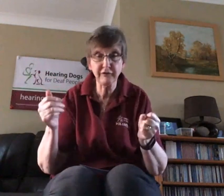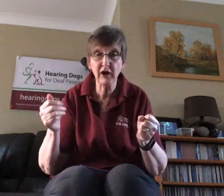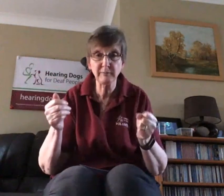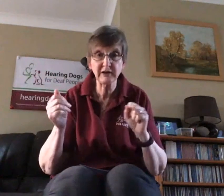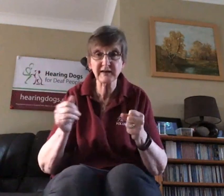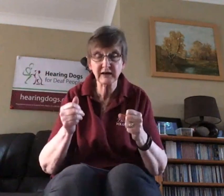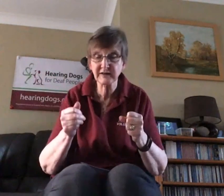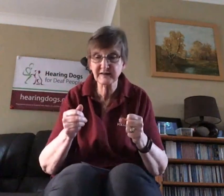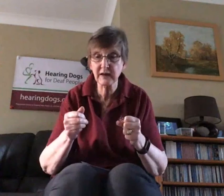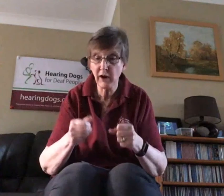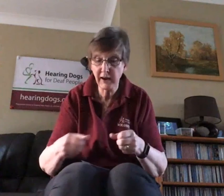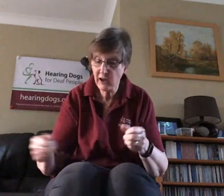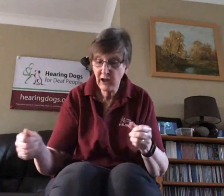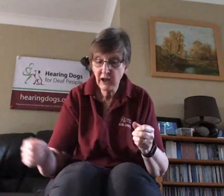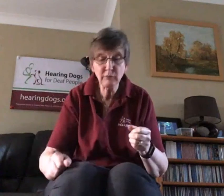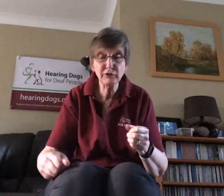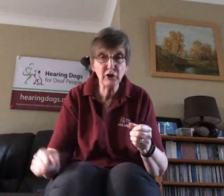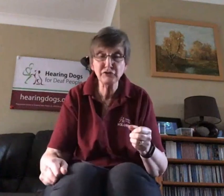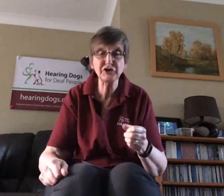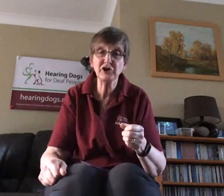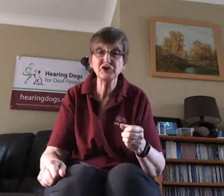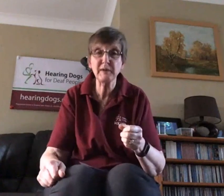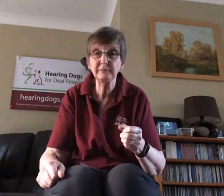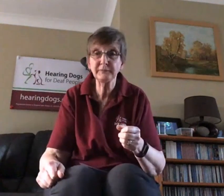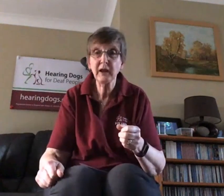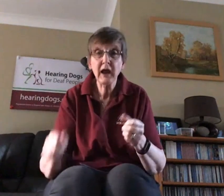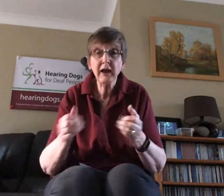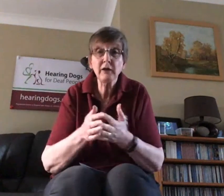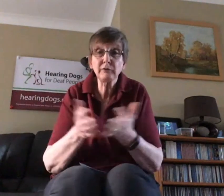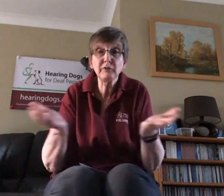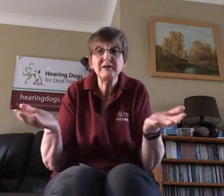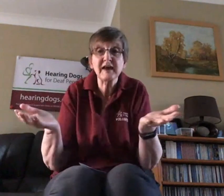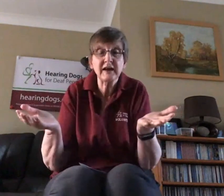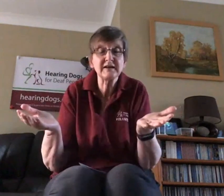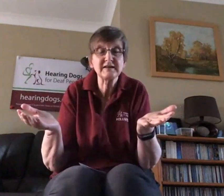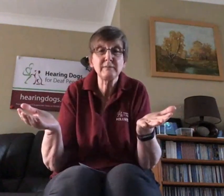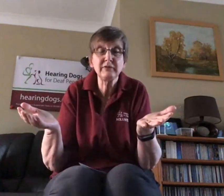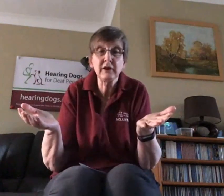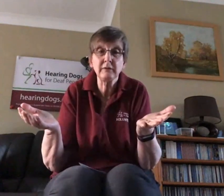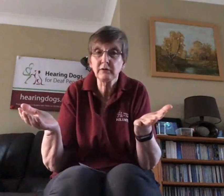me exactly the same way, he will nose nudge me and I will do exactly the same thing "what